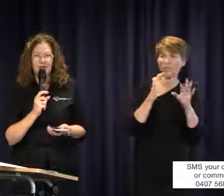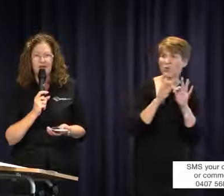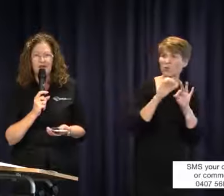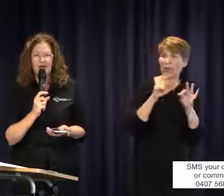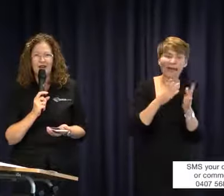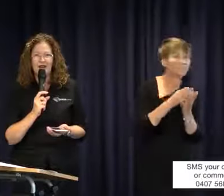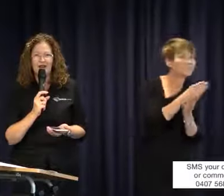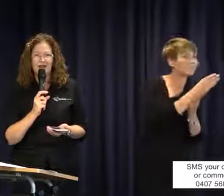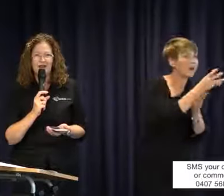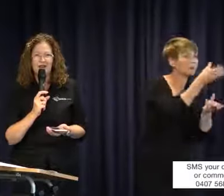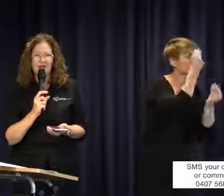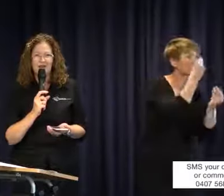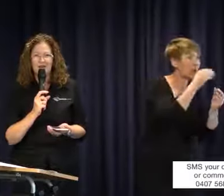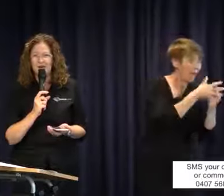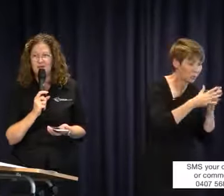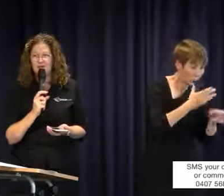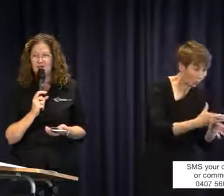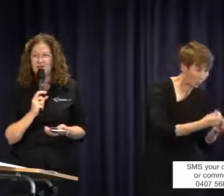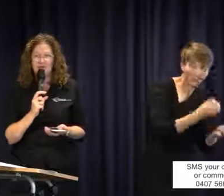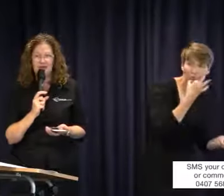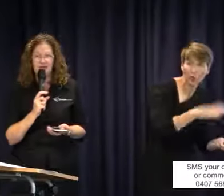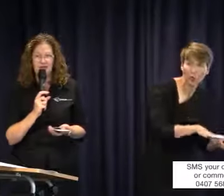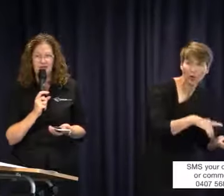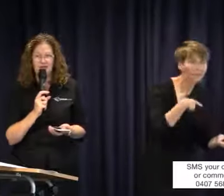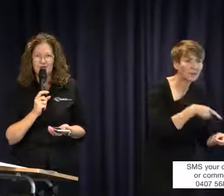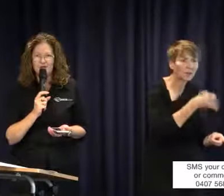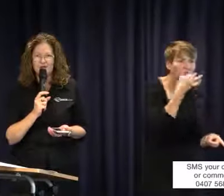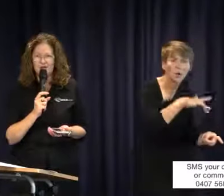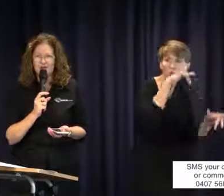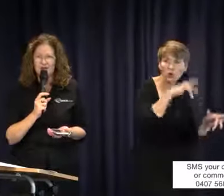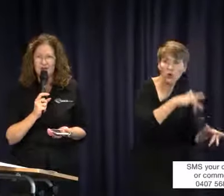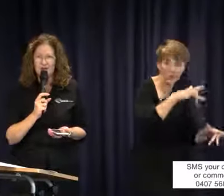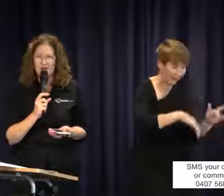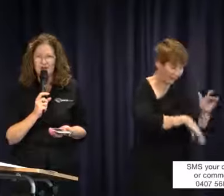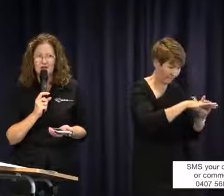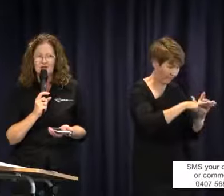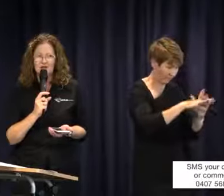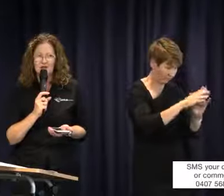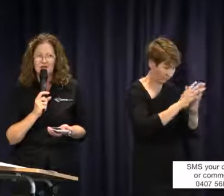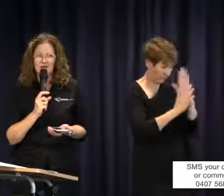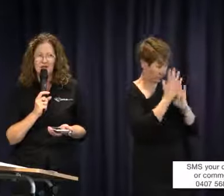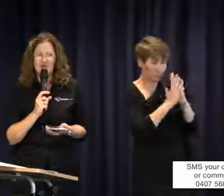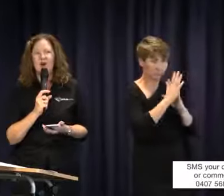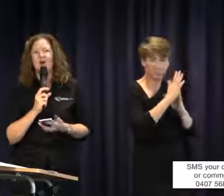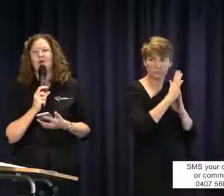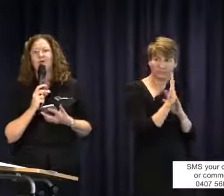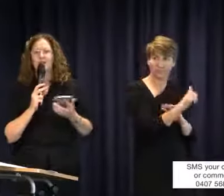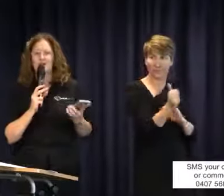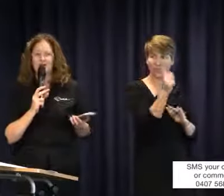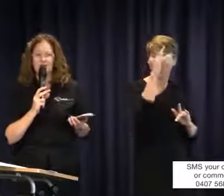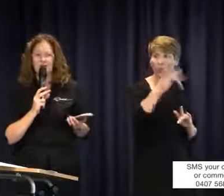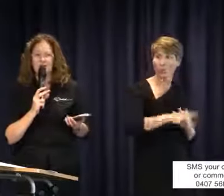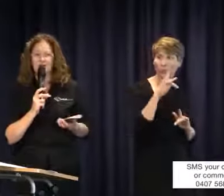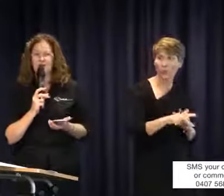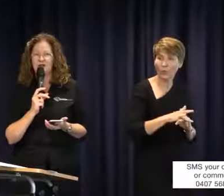don't have fully developed language themselves as yet. So that's a whole huge issue that